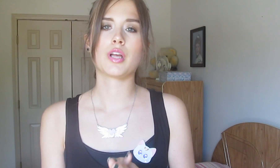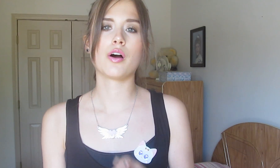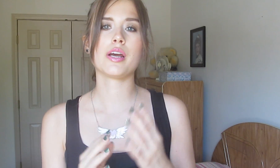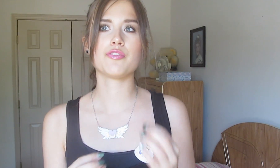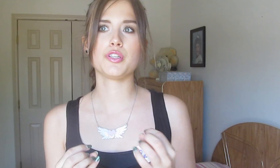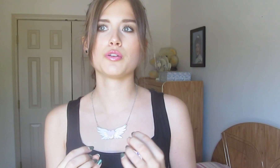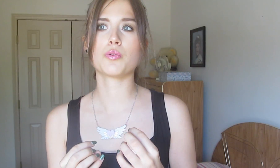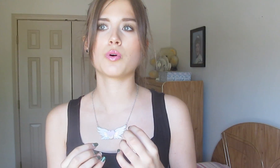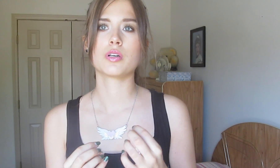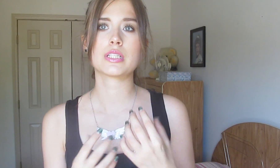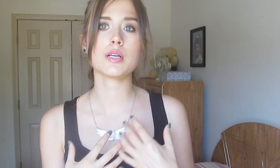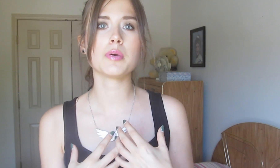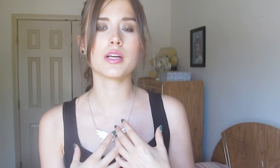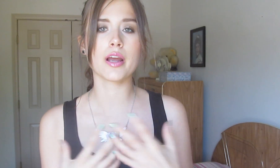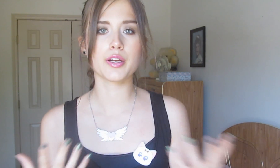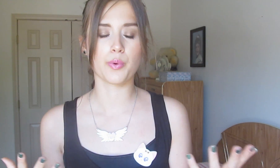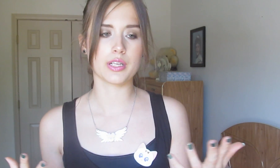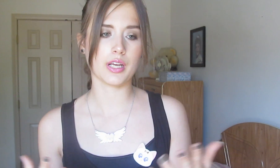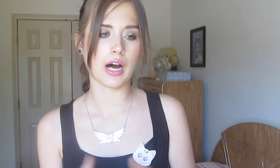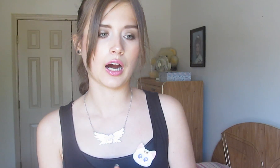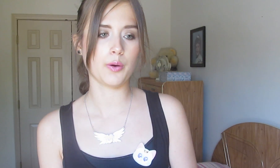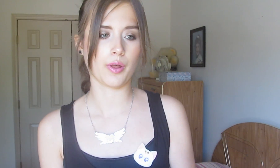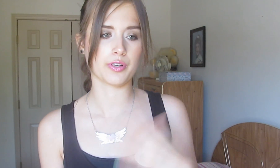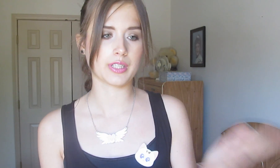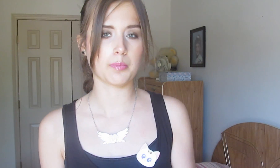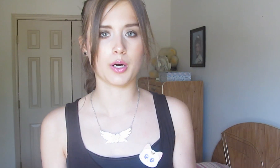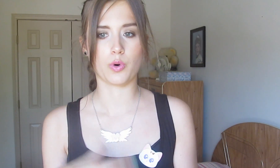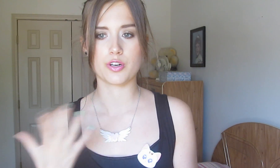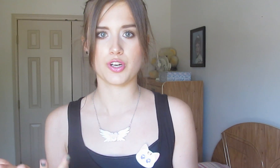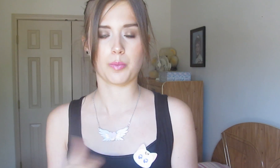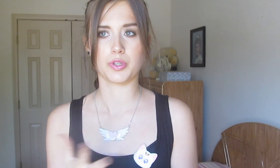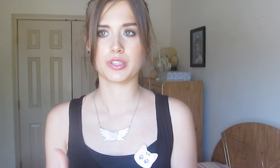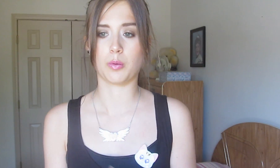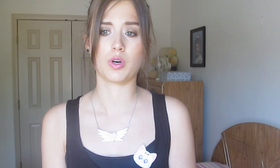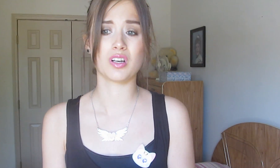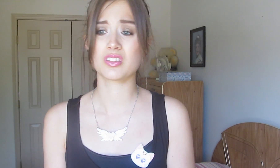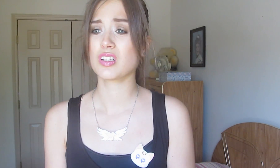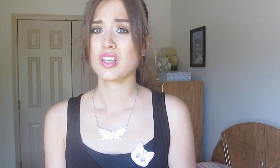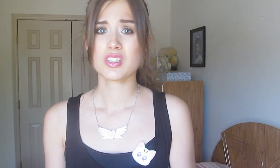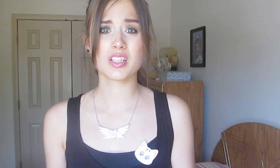So, if you see me and you want to say hi whether it’s at my workshop or somewhere else, just